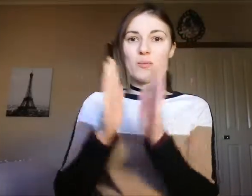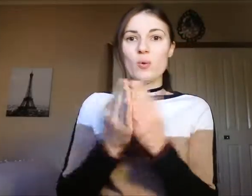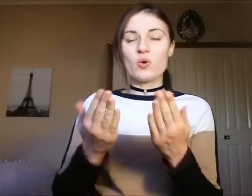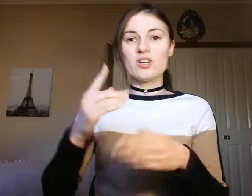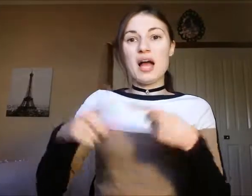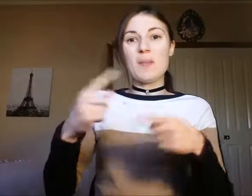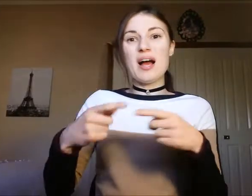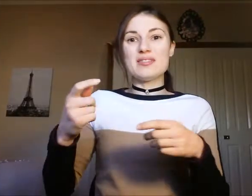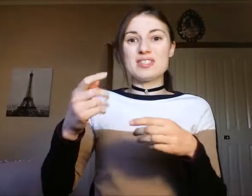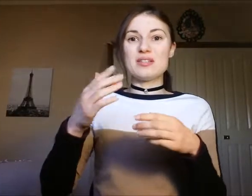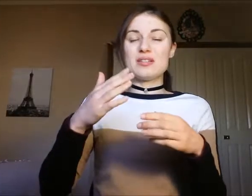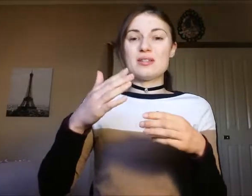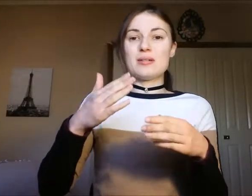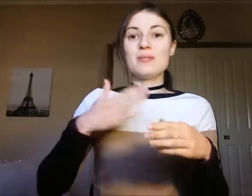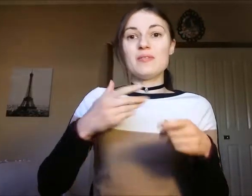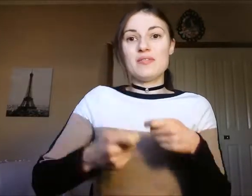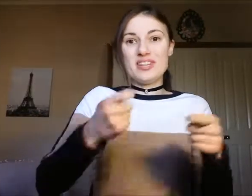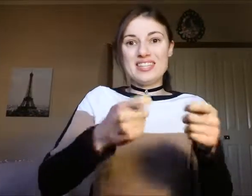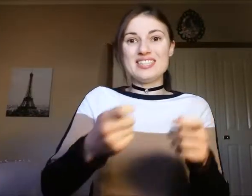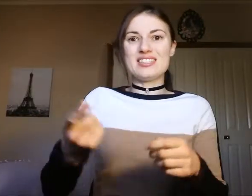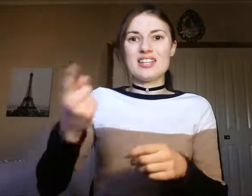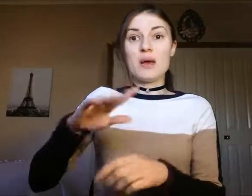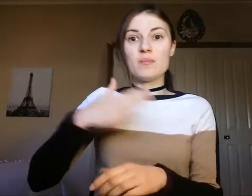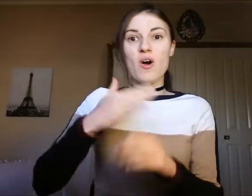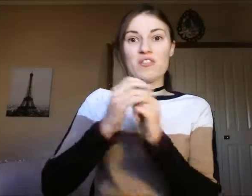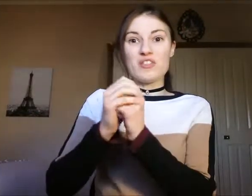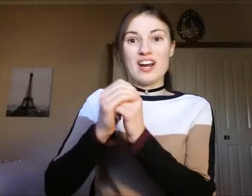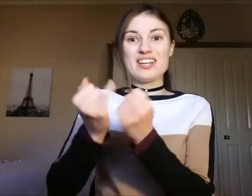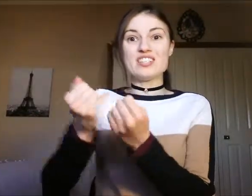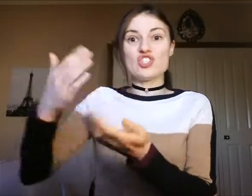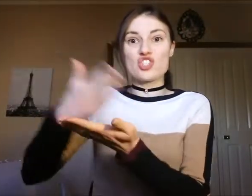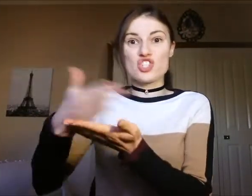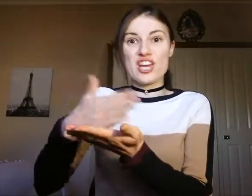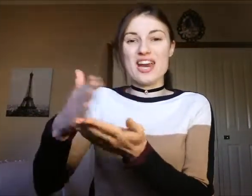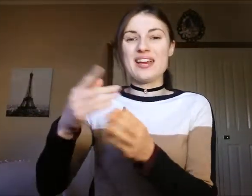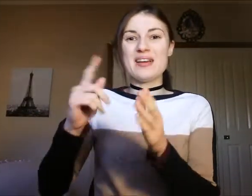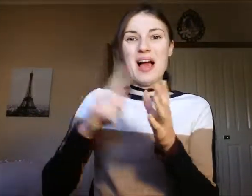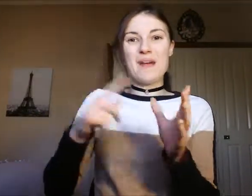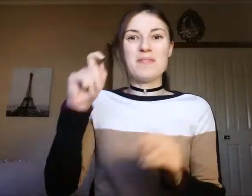facebook about feed and my friend share a funny video about the pets.